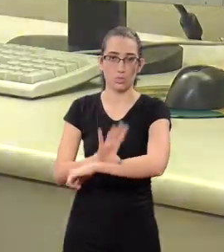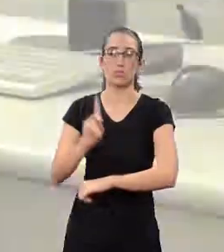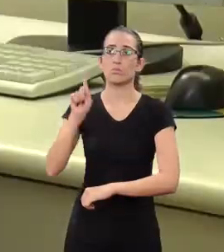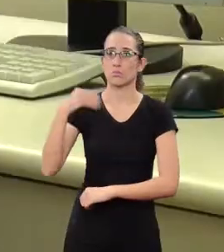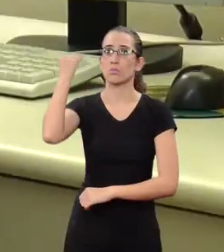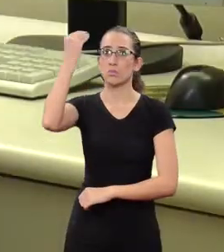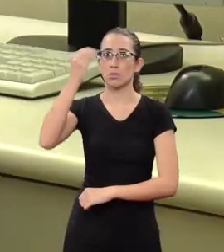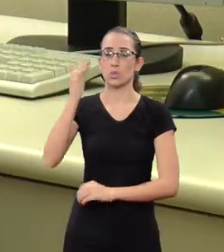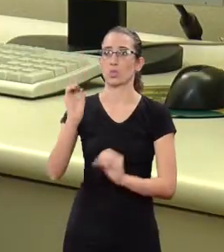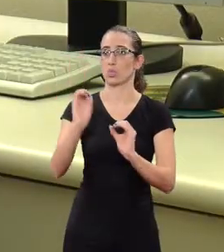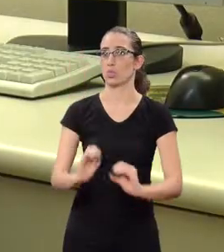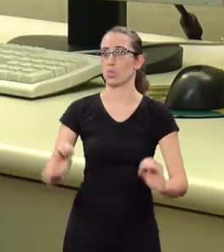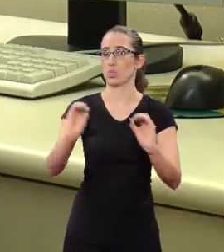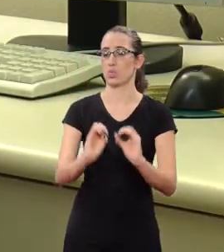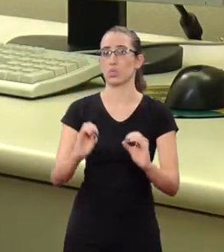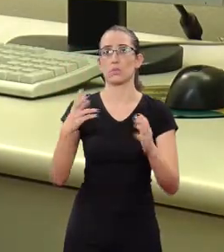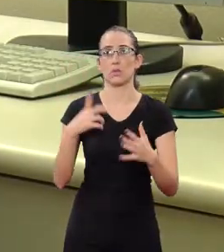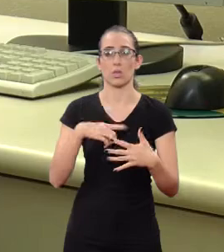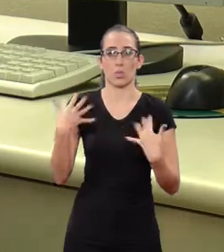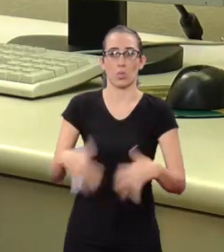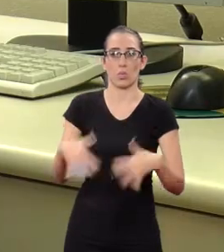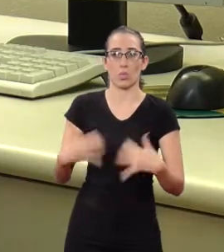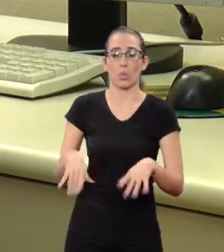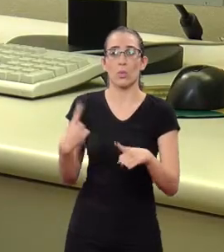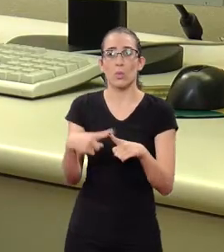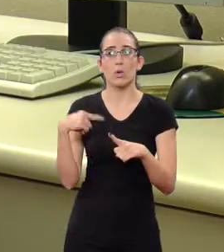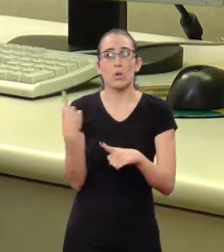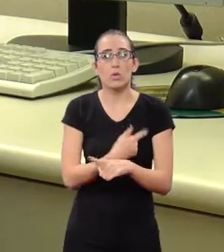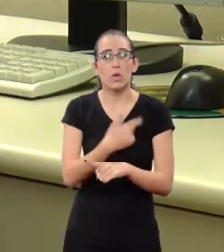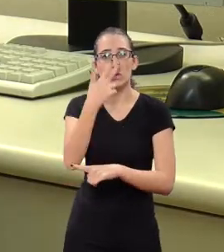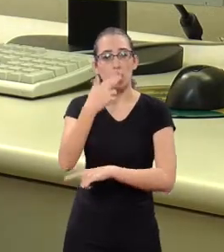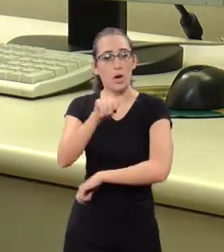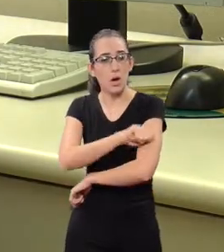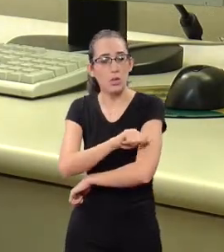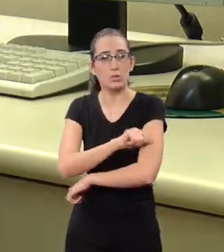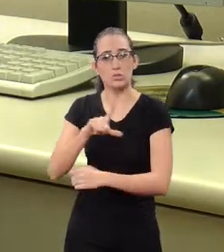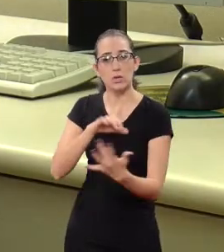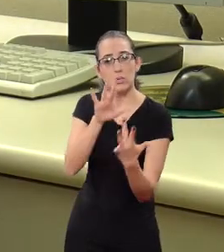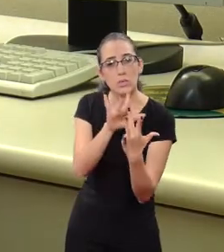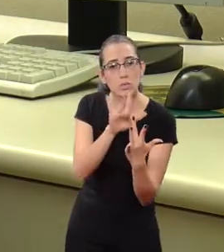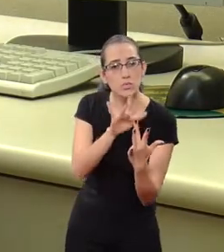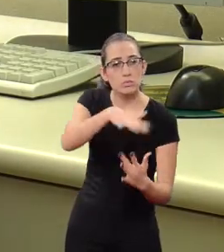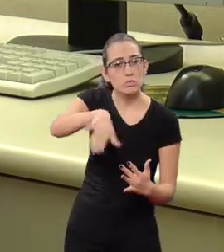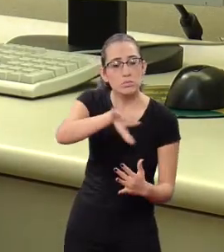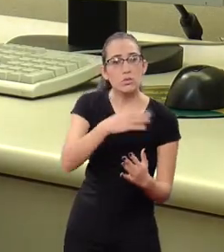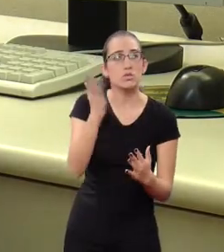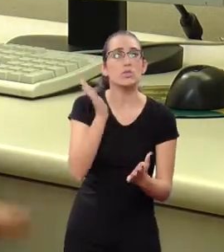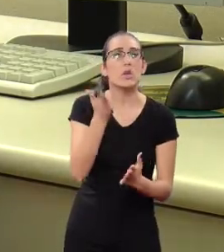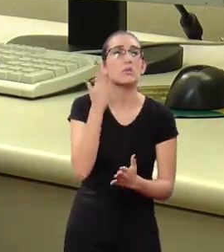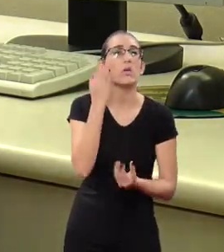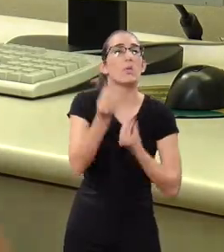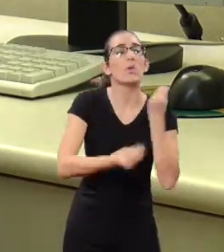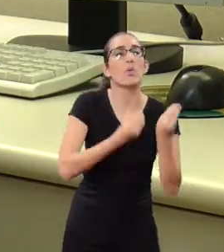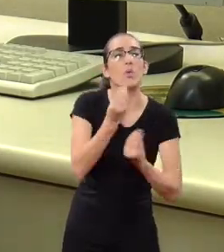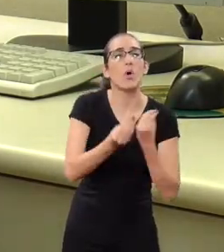It's an enriching experience and we, as students, have the contact and an idea